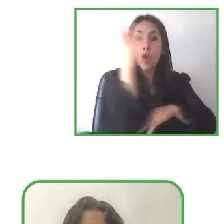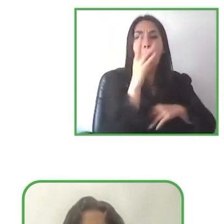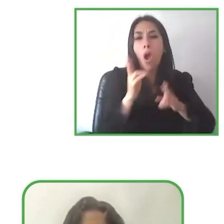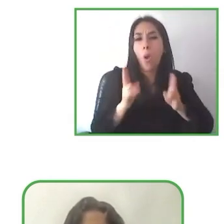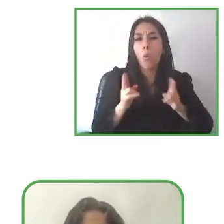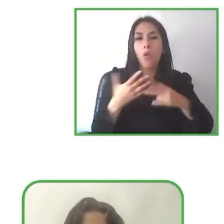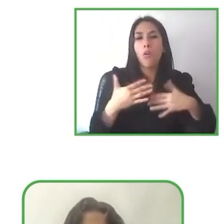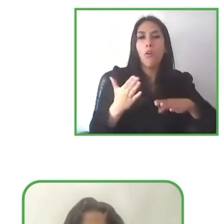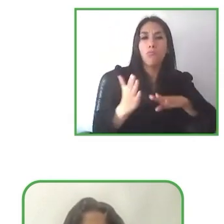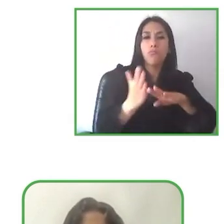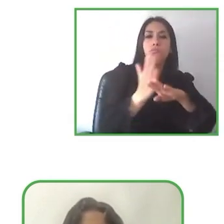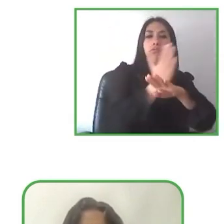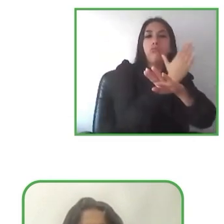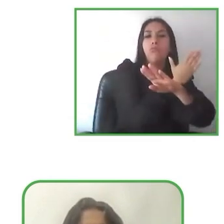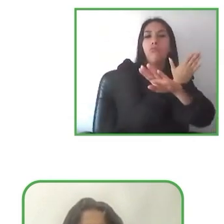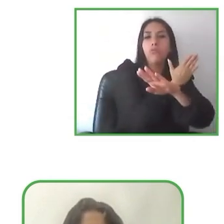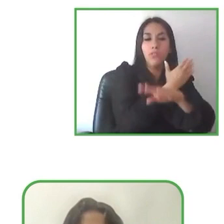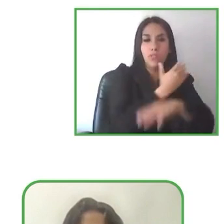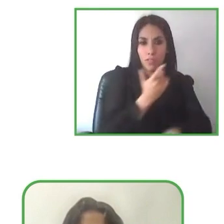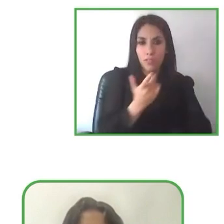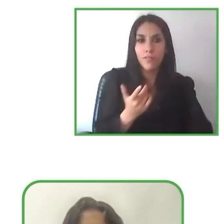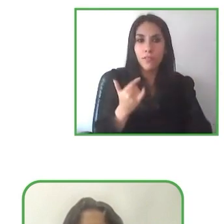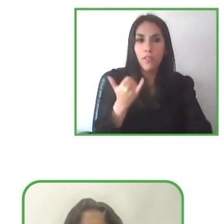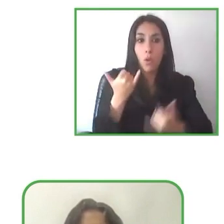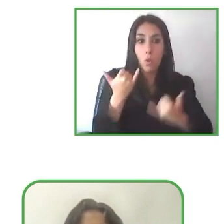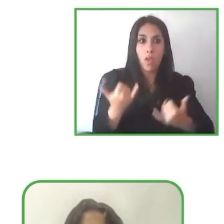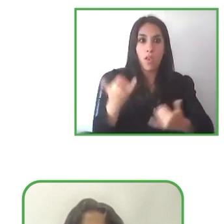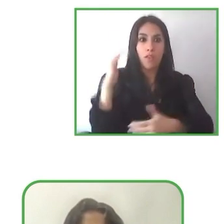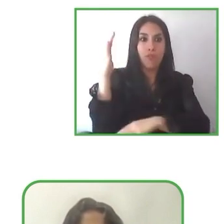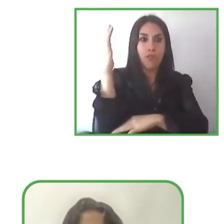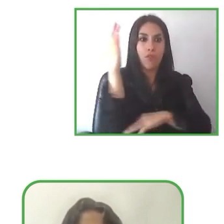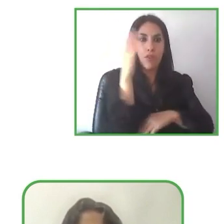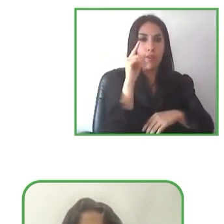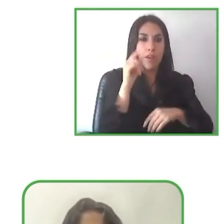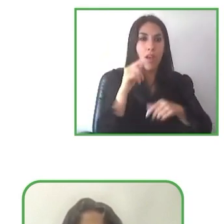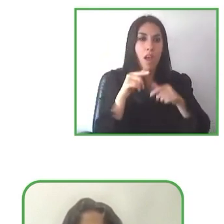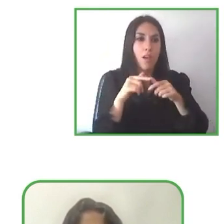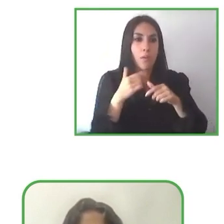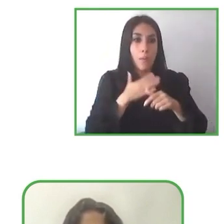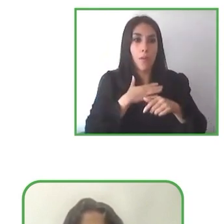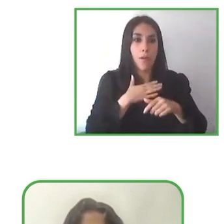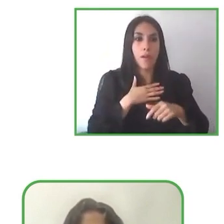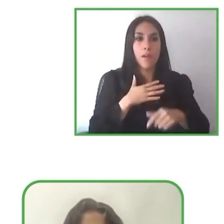We started working with this in Spain in the 1990s, and my PHD thesis